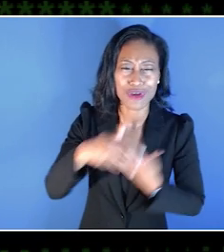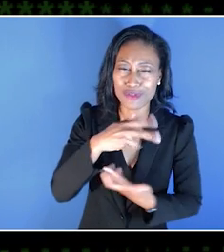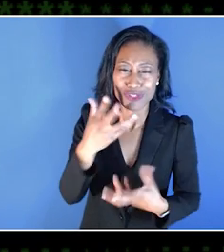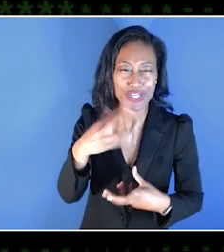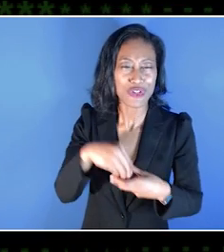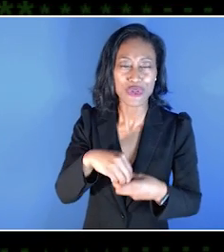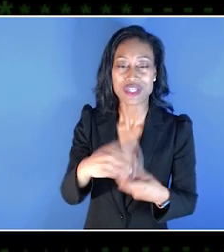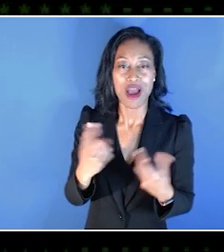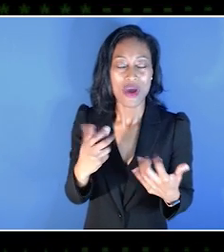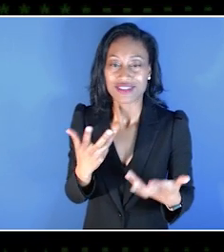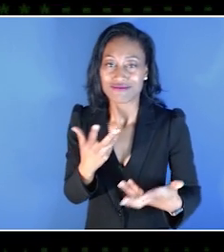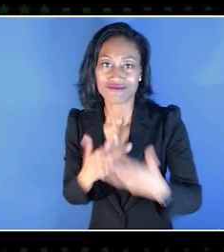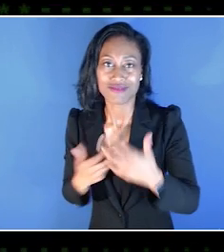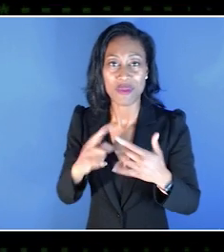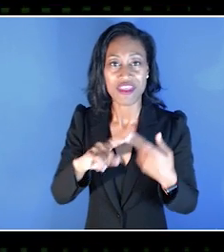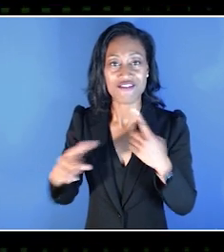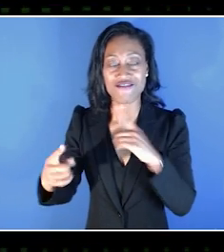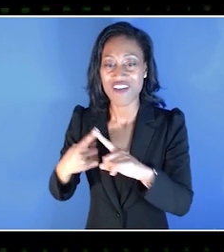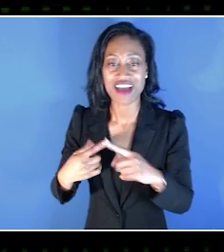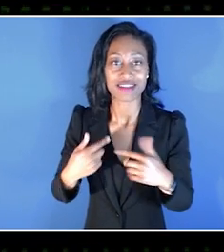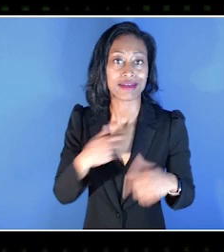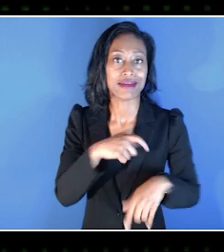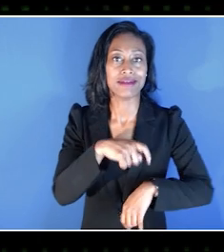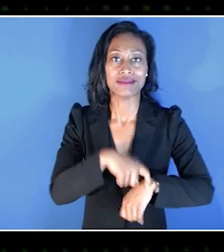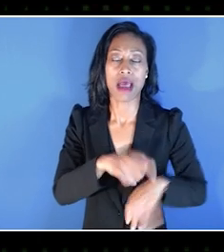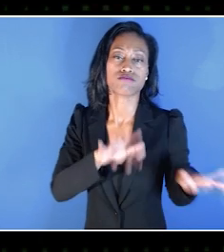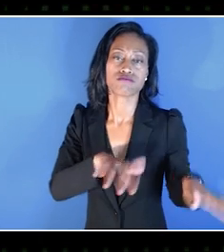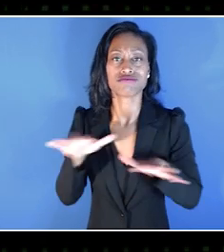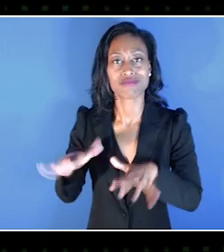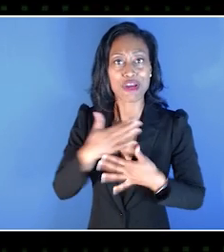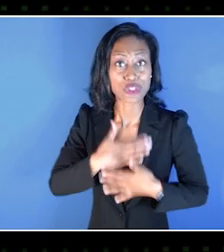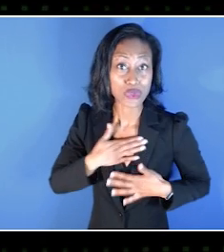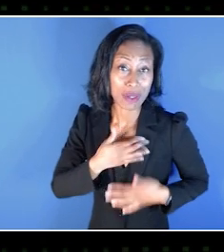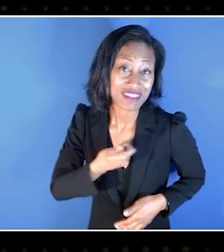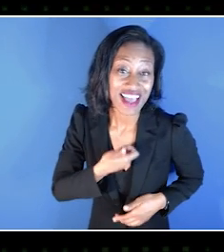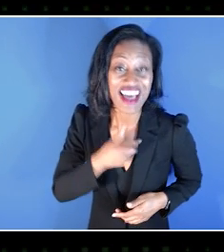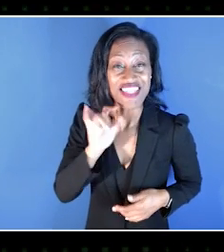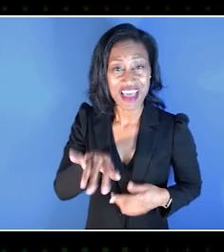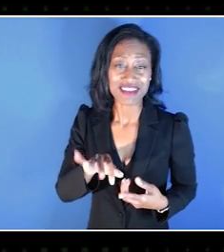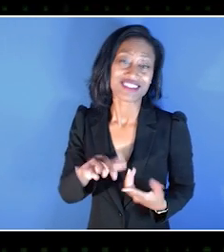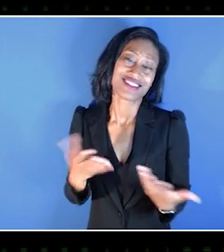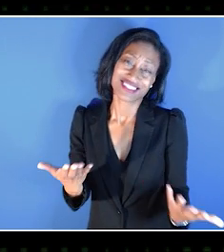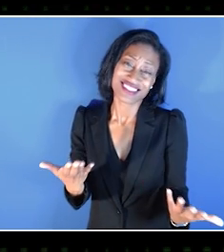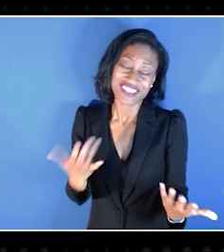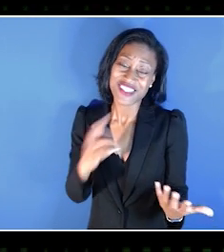to spend time with our friends or just having just time to yourself just to relax and enjoy things, and that's what SpecialEffect's all about,